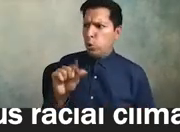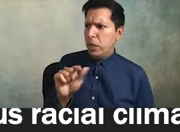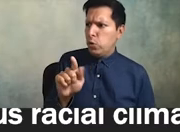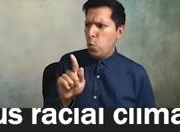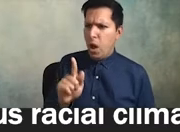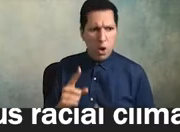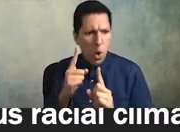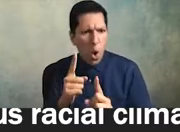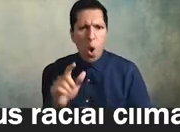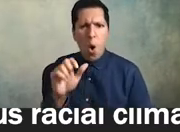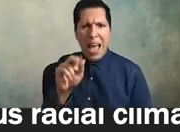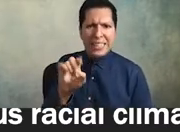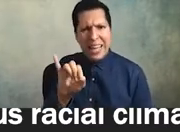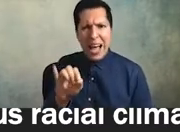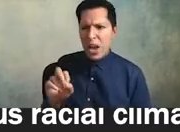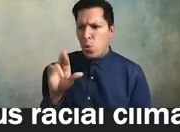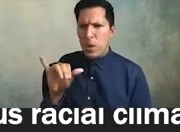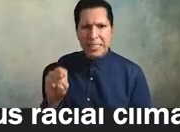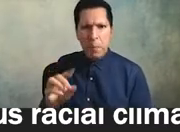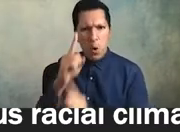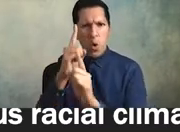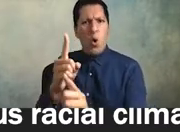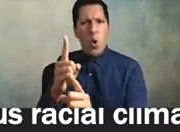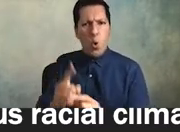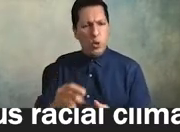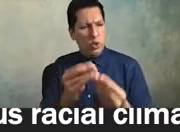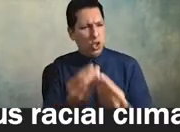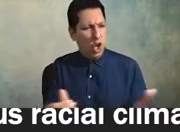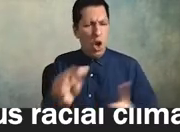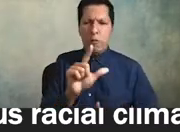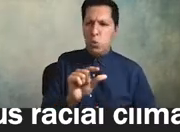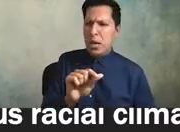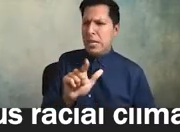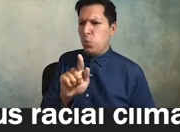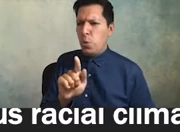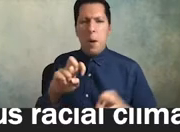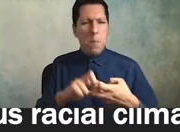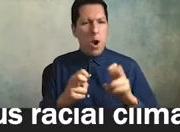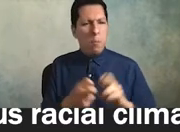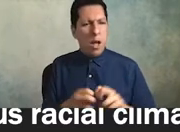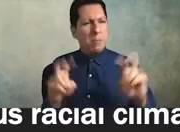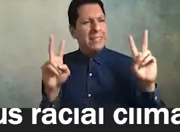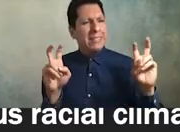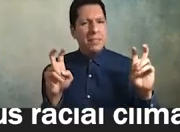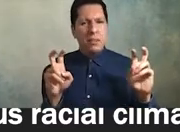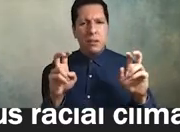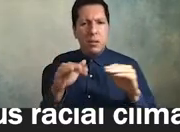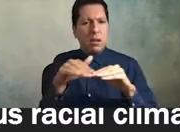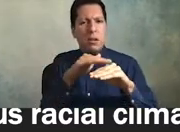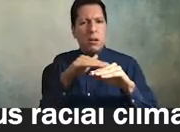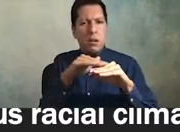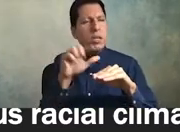attempt to solve 2021 problems with only a 2021 understanding of what those problems are